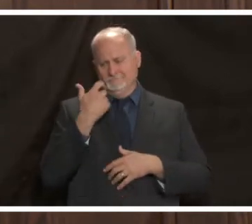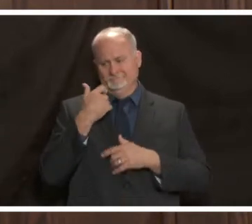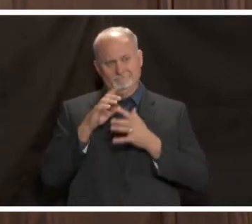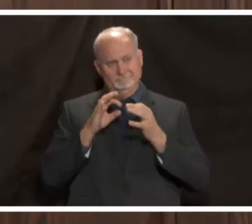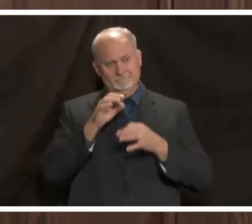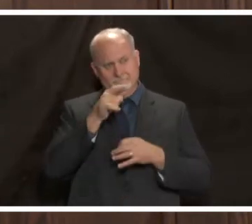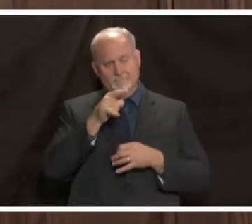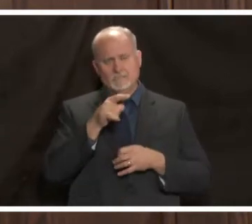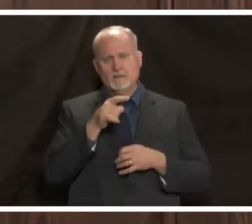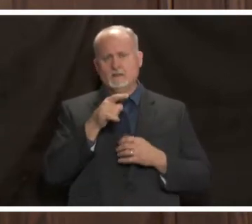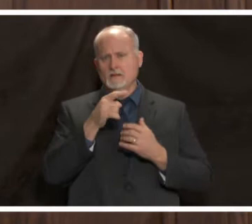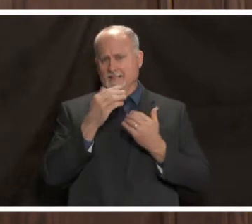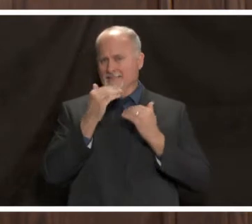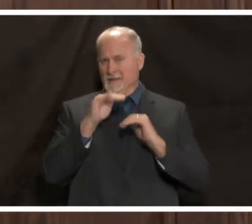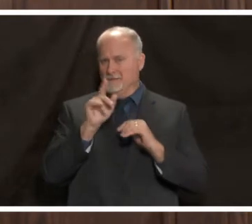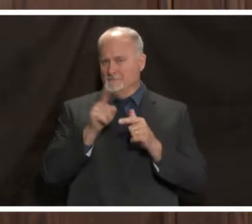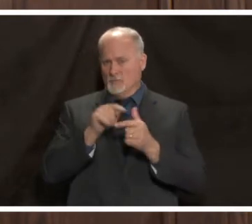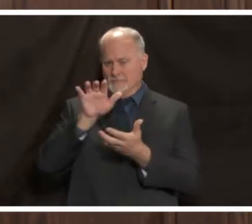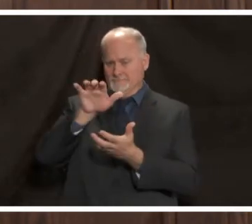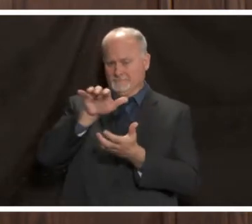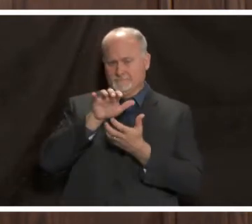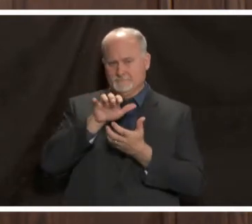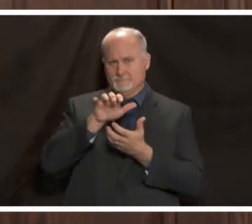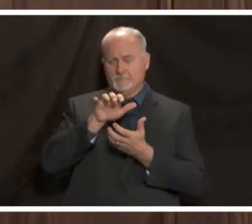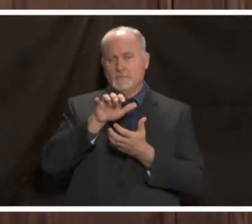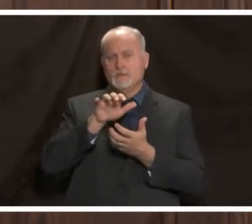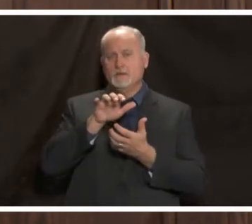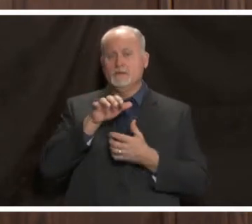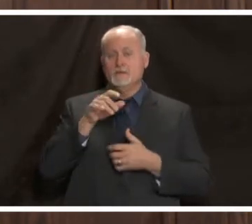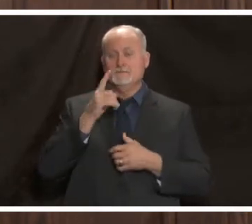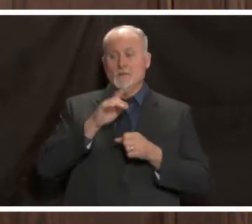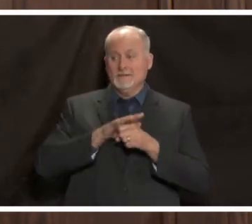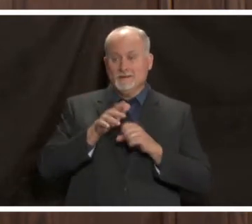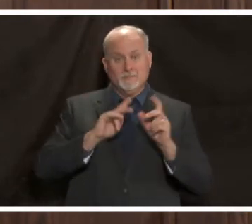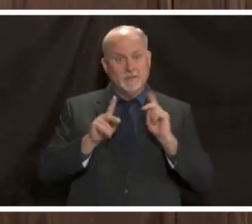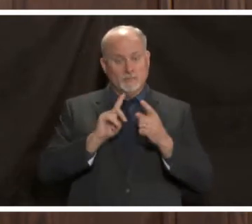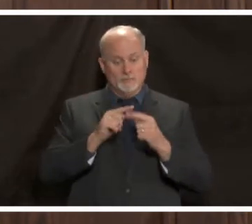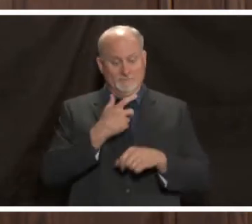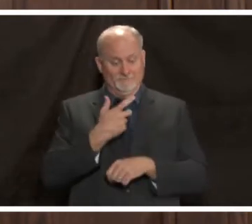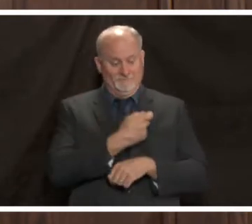the limited supply initially for enough people in our community to be vaccinated